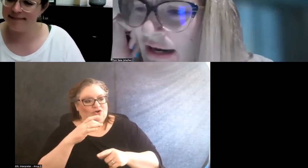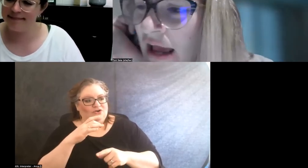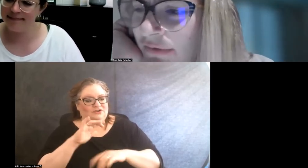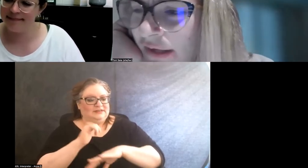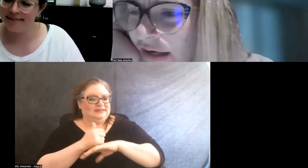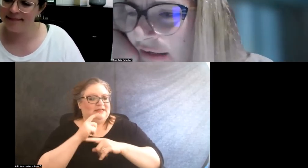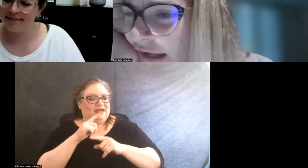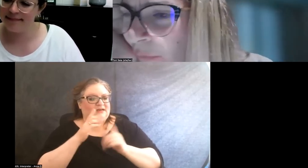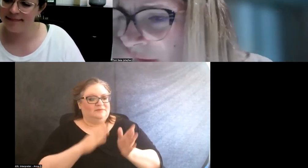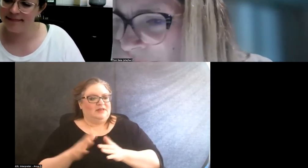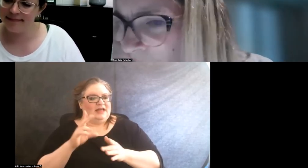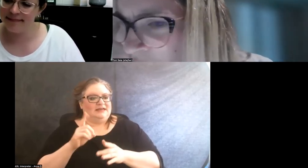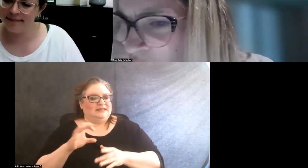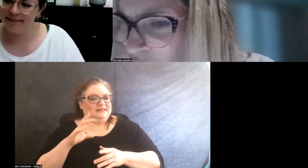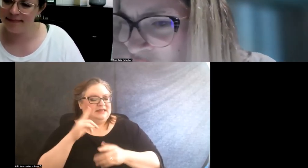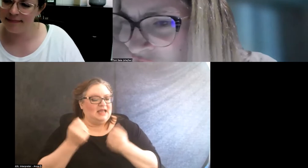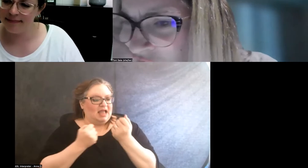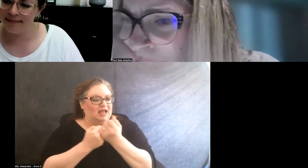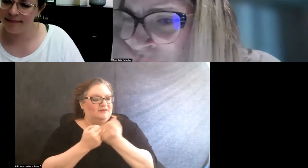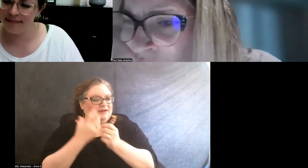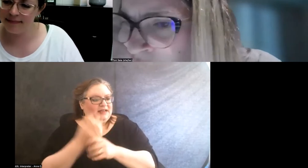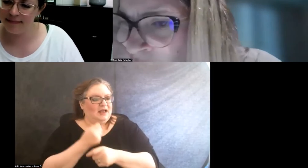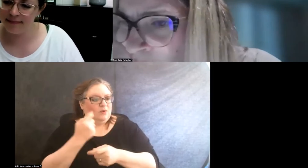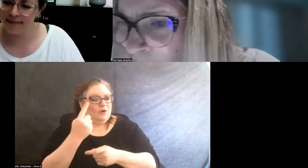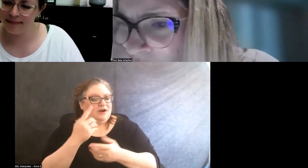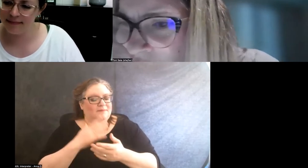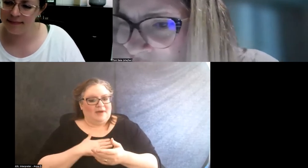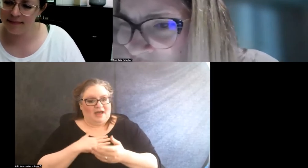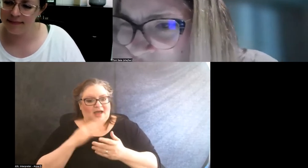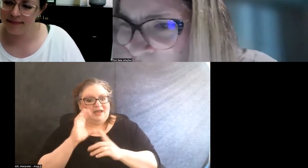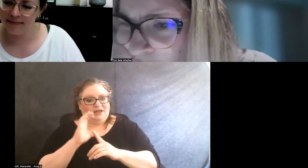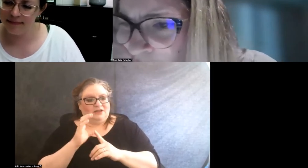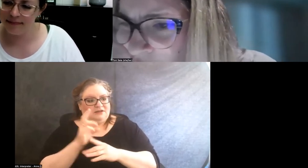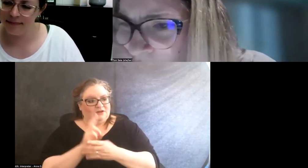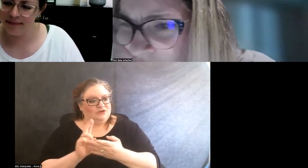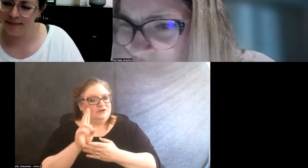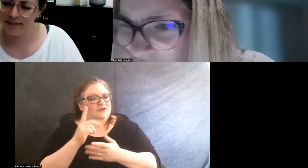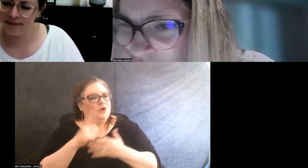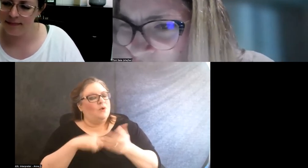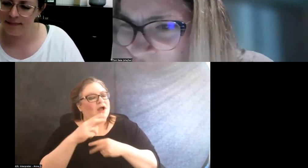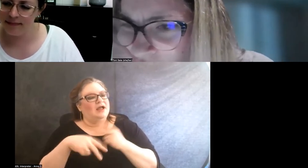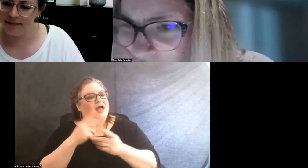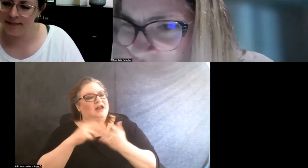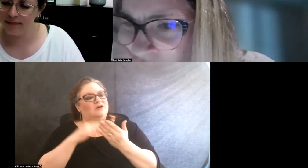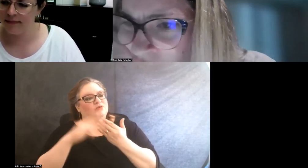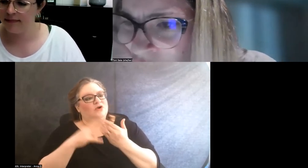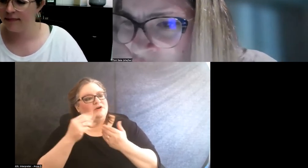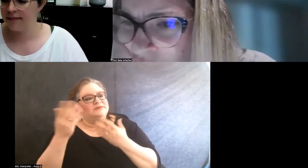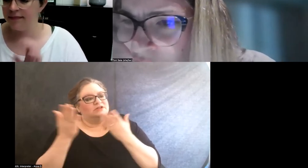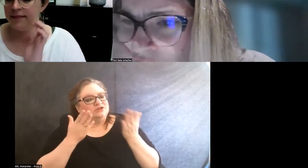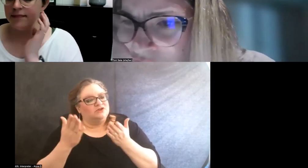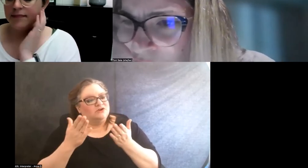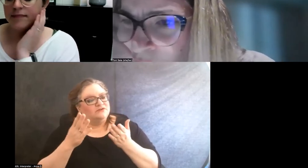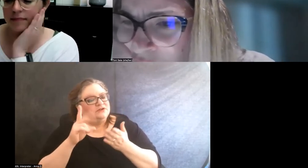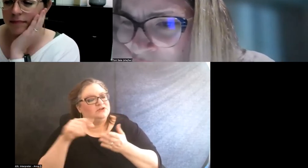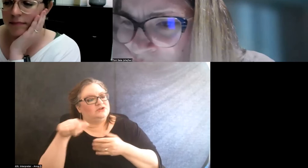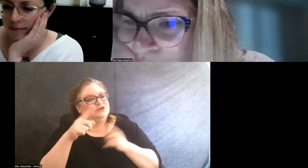and advocating to get one at my university. What kinds of programmings and services do you guys offer